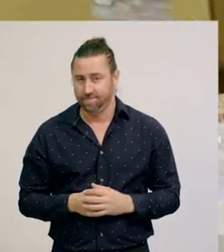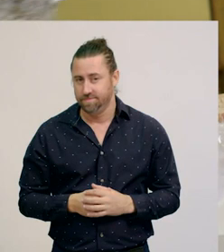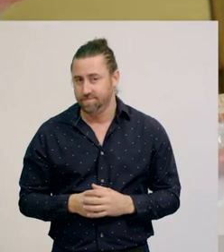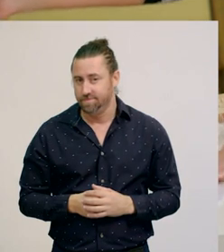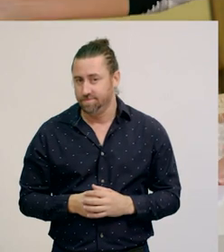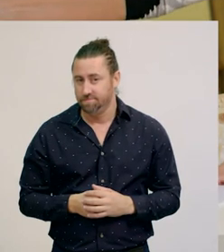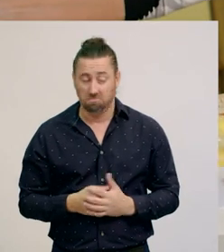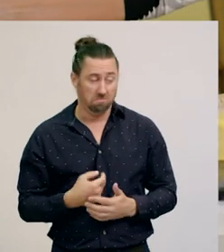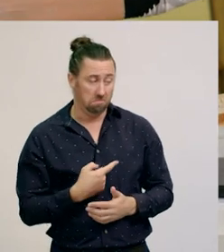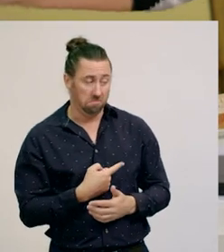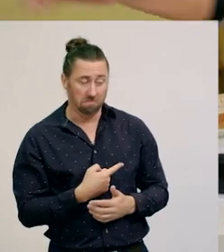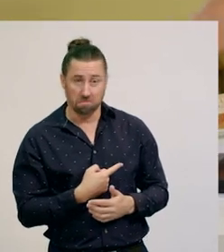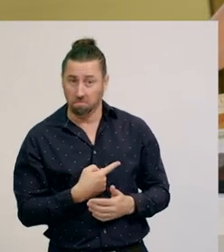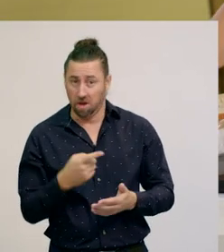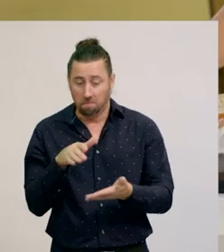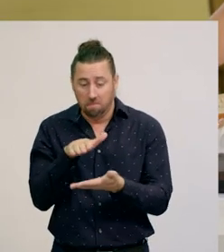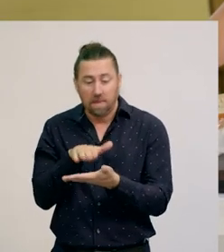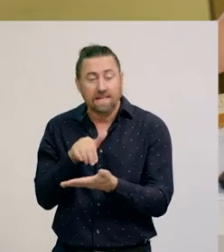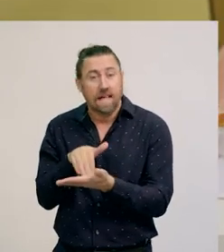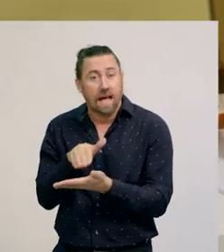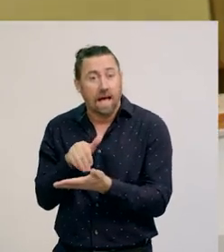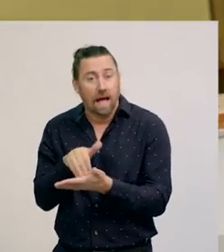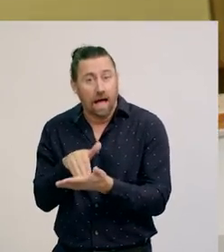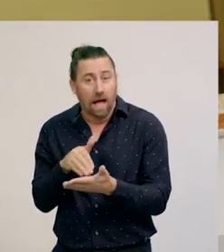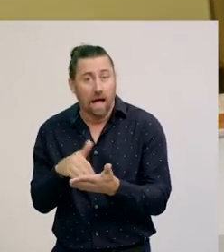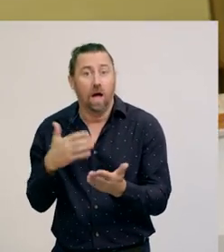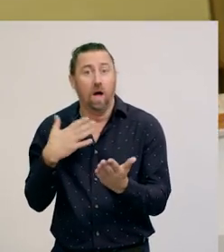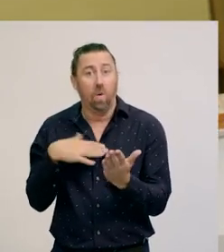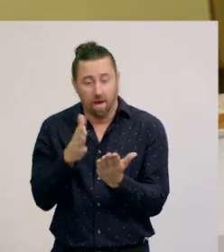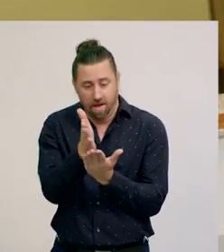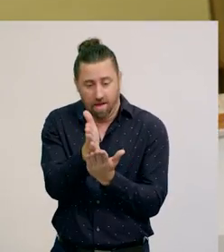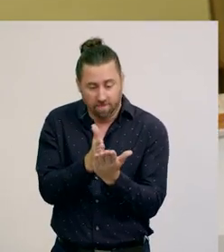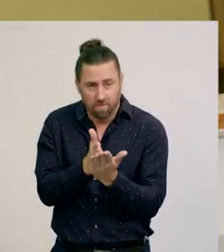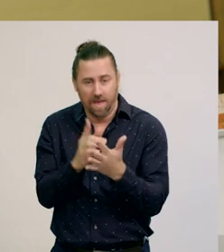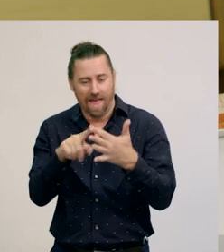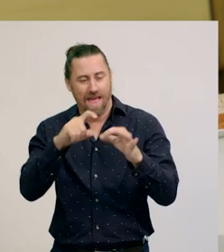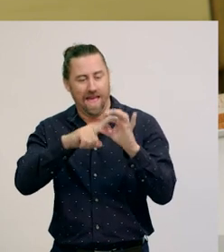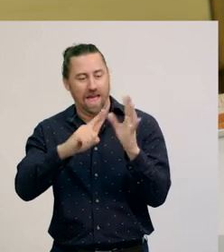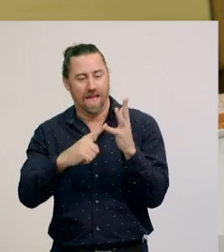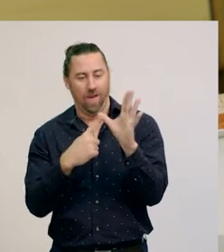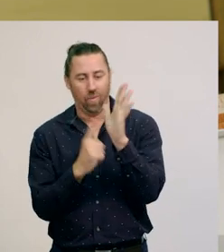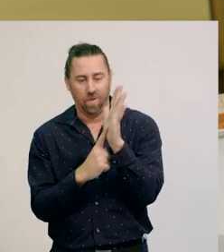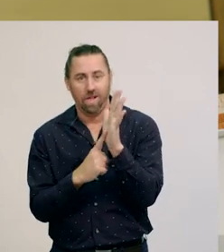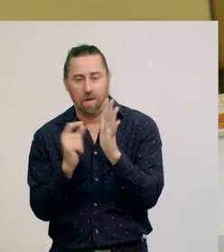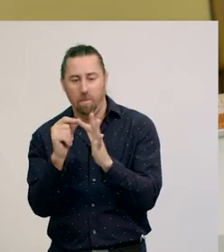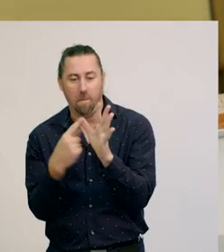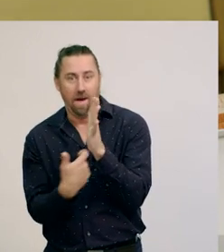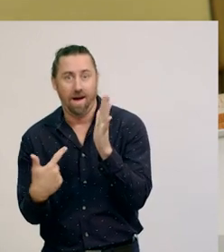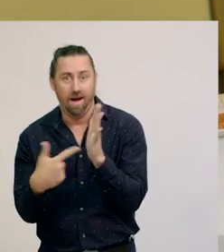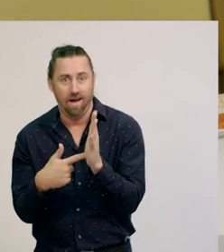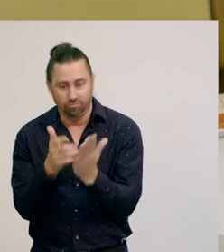I have this packet of butter. I want to partition it into two equal parts.